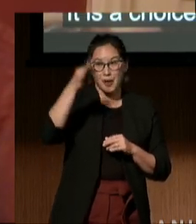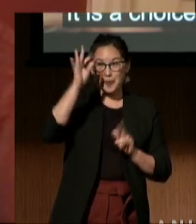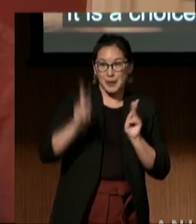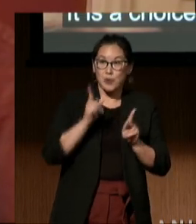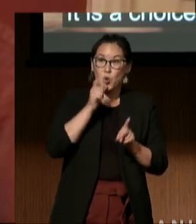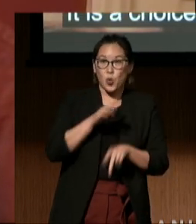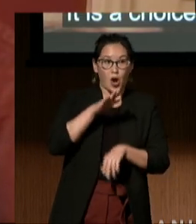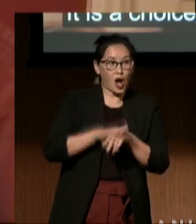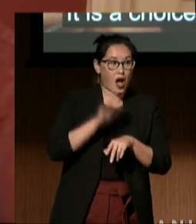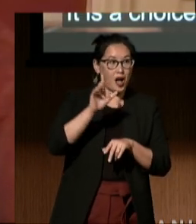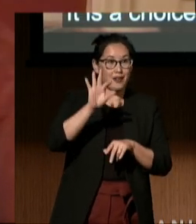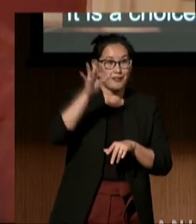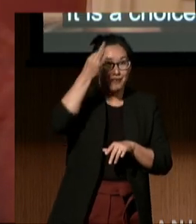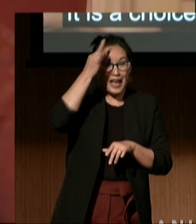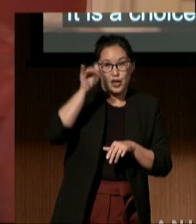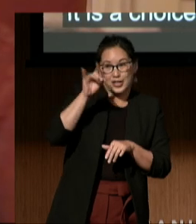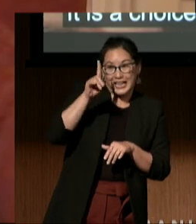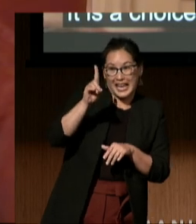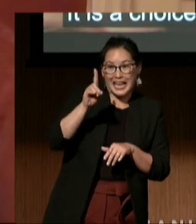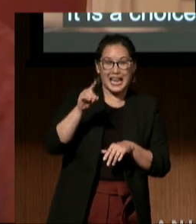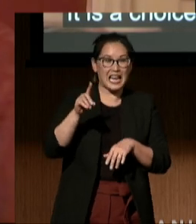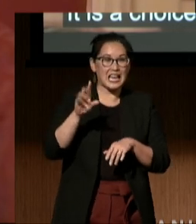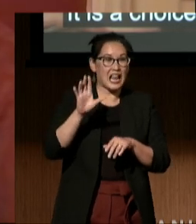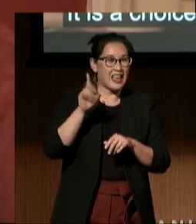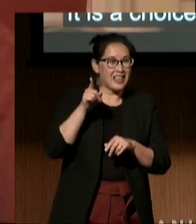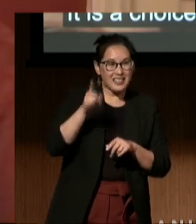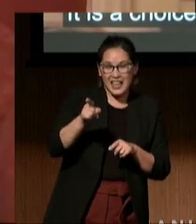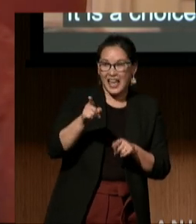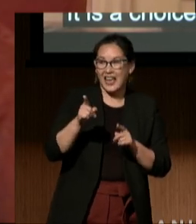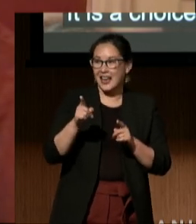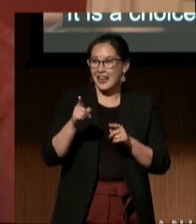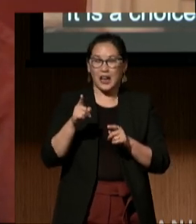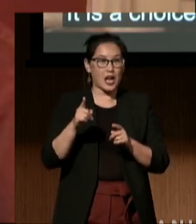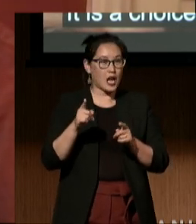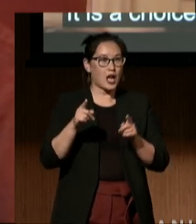and loans to line the pockets of for-profit schools